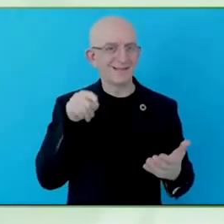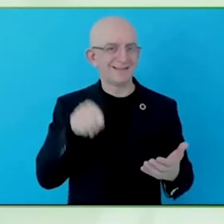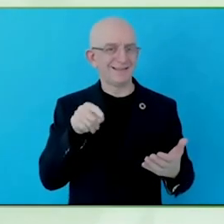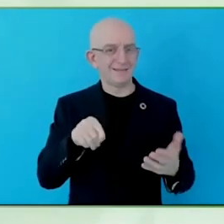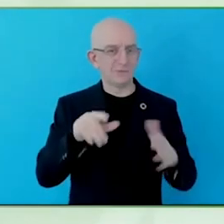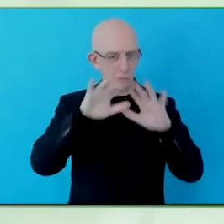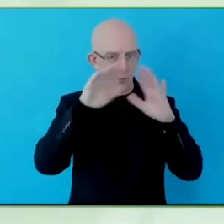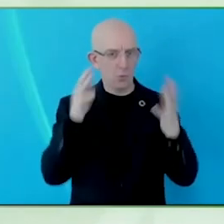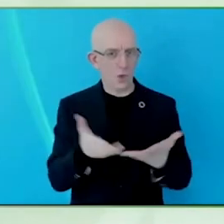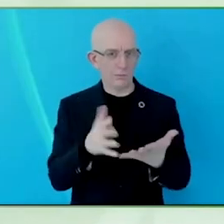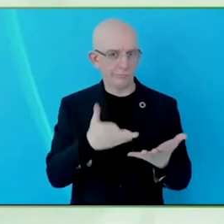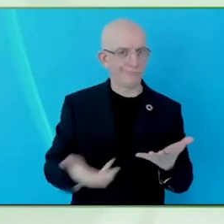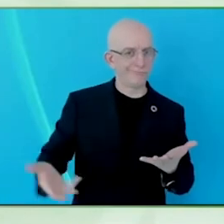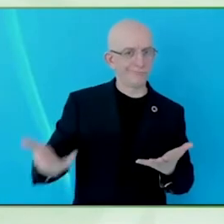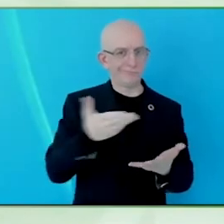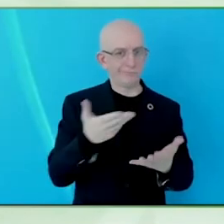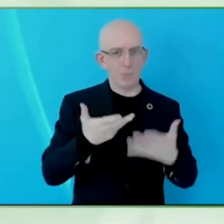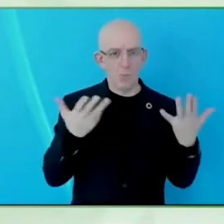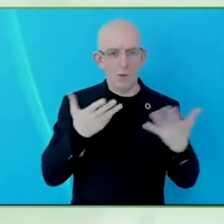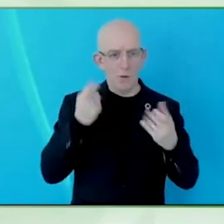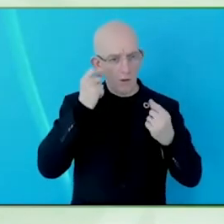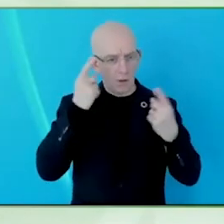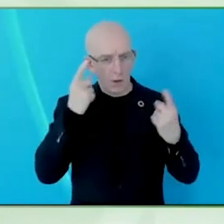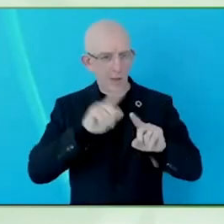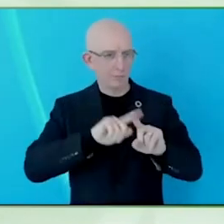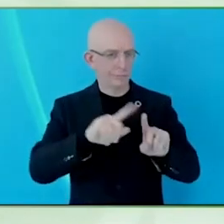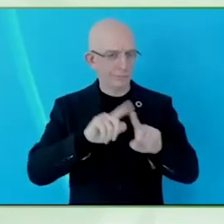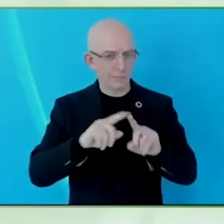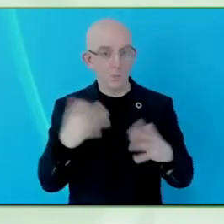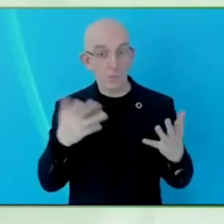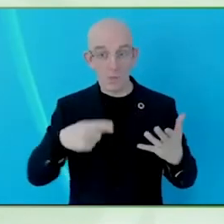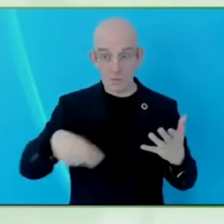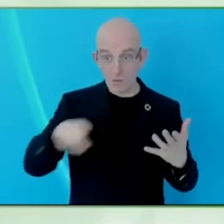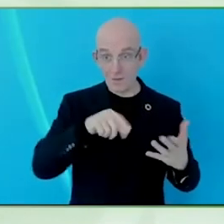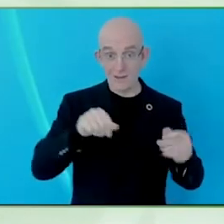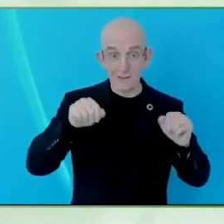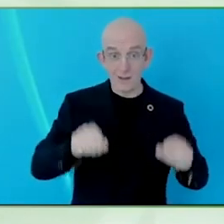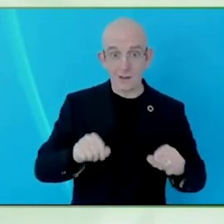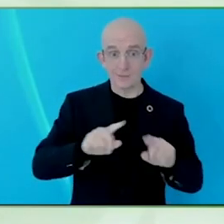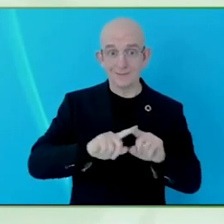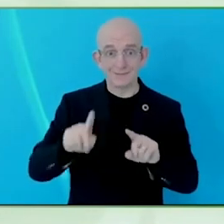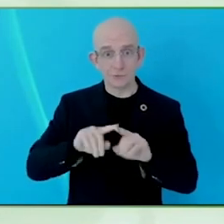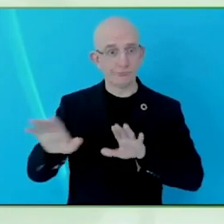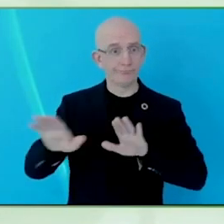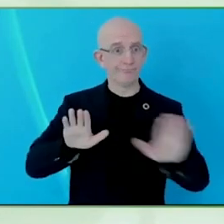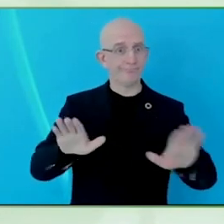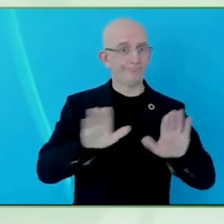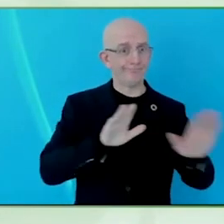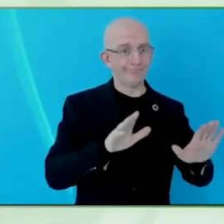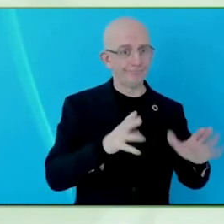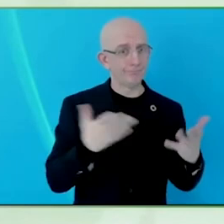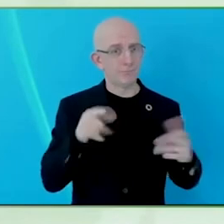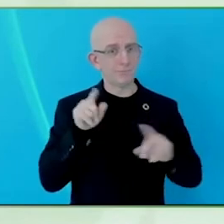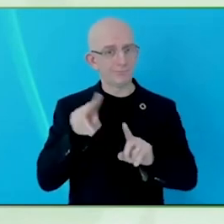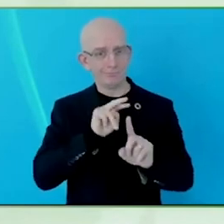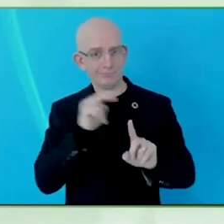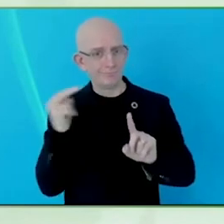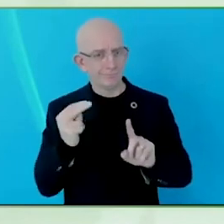value that the community brings to them, not just the way they use it, but also what it looks like as well, and in an accessible way.